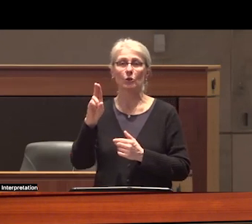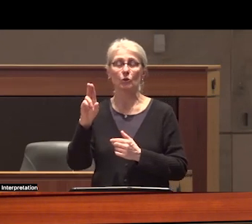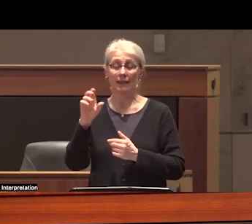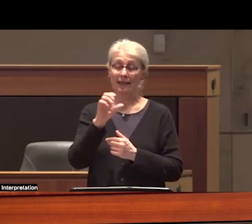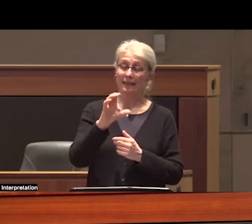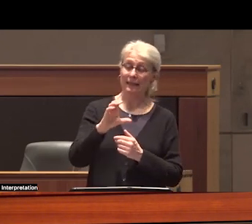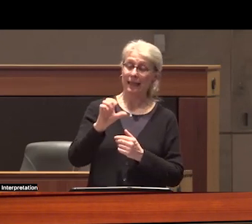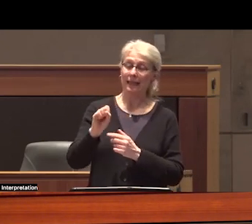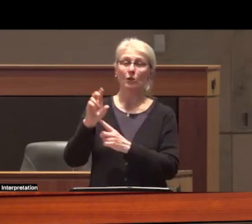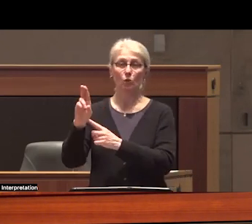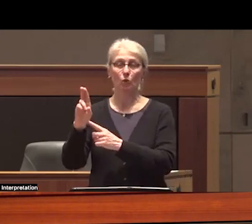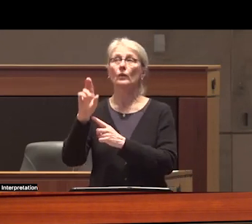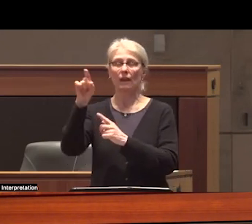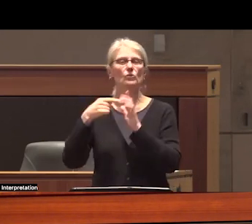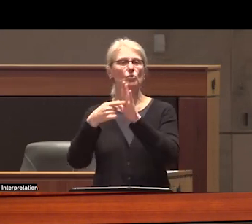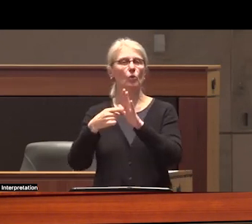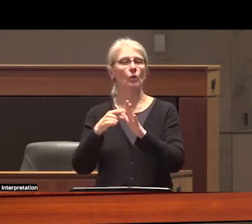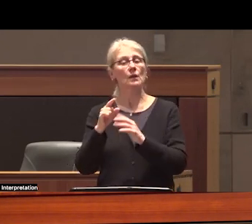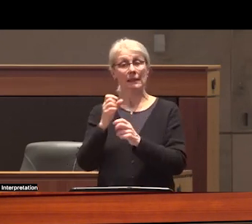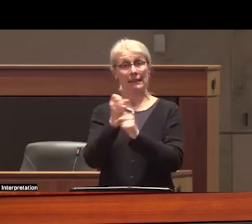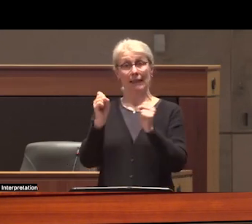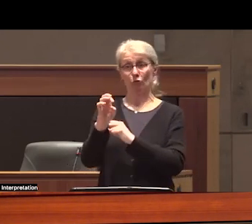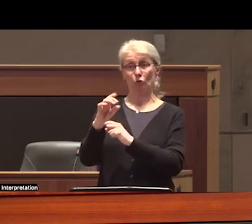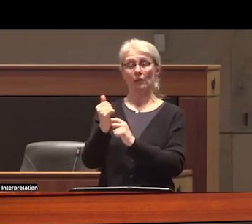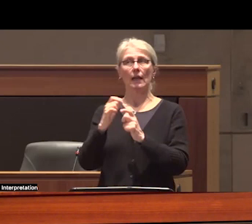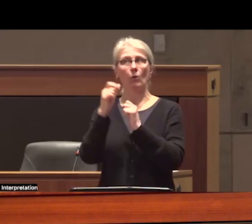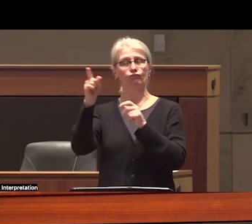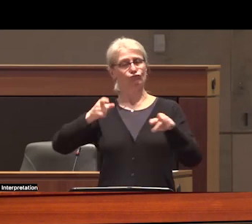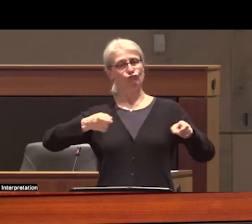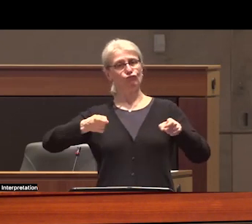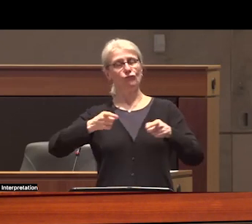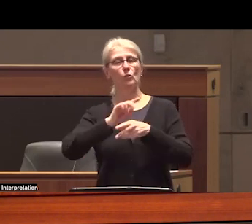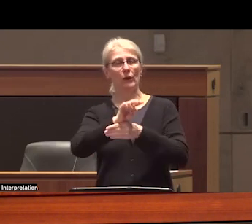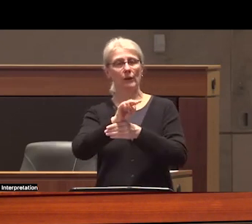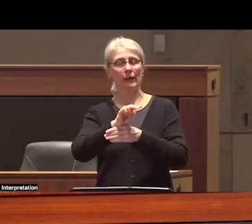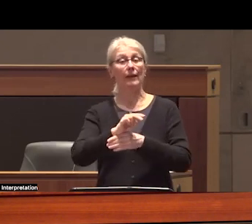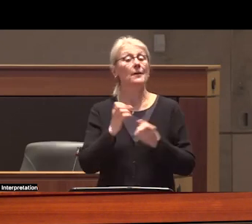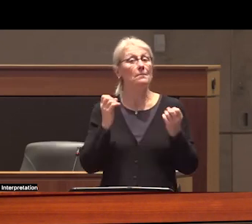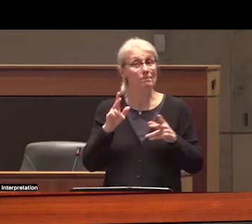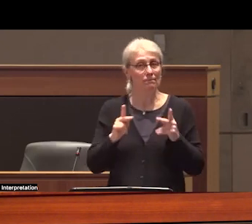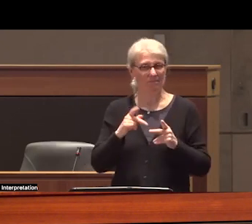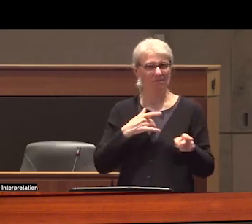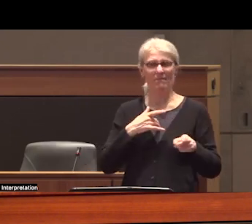of how tightly safe Supply is regulated and many people report feeling like doctors are withholding